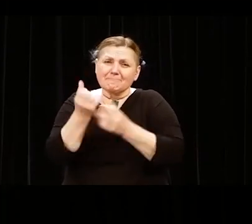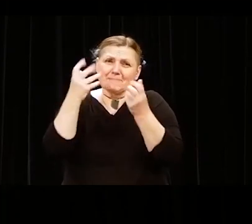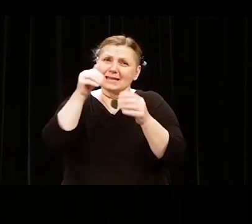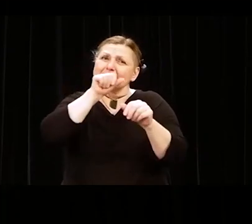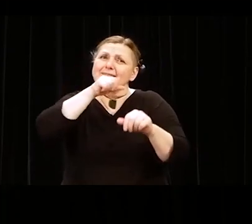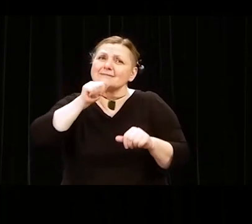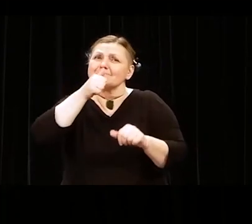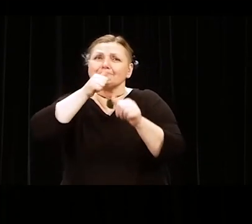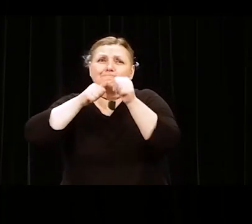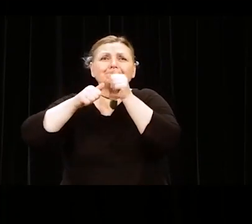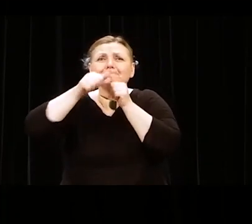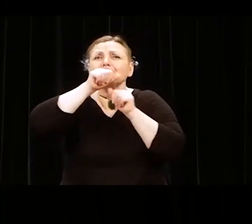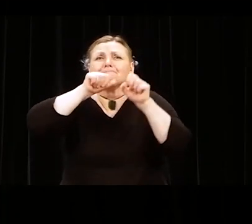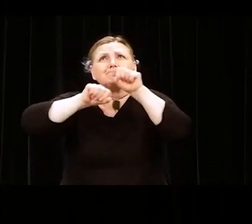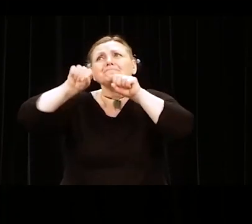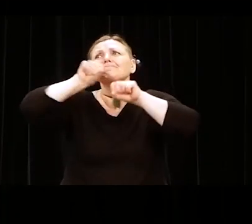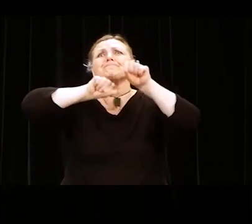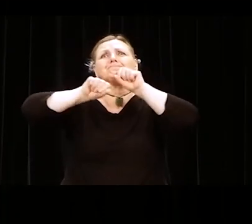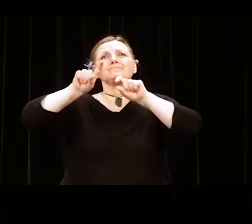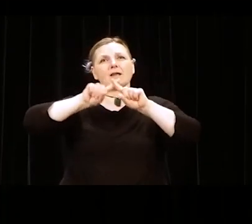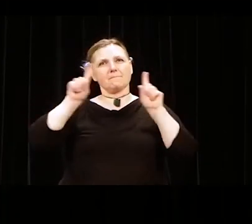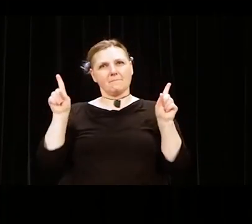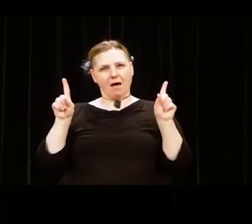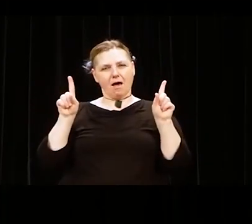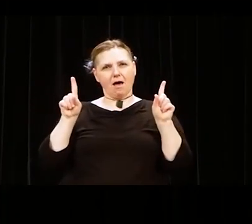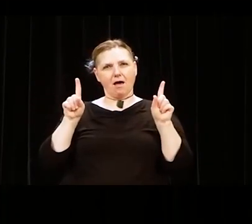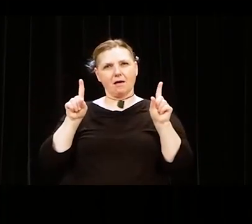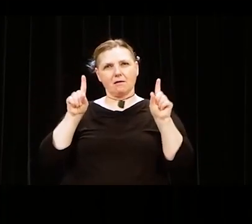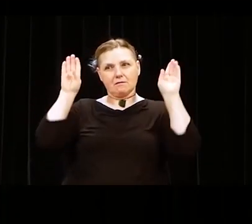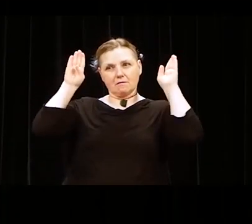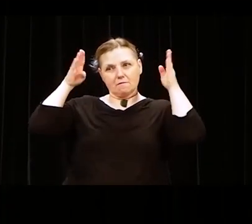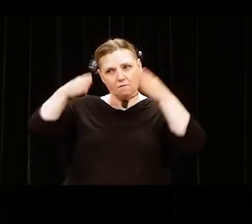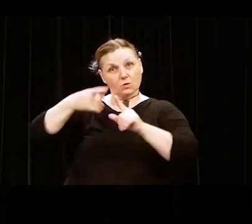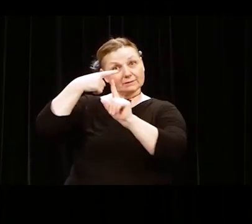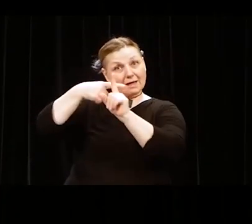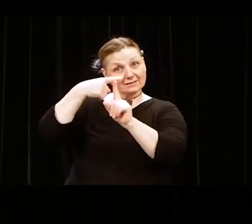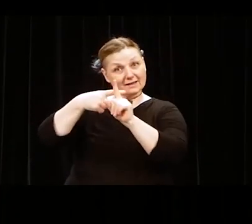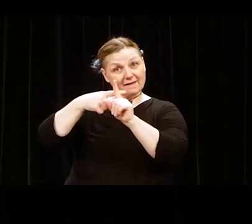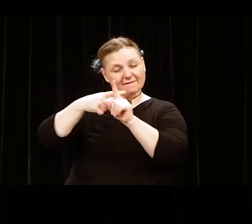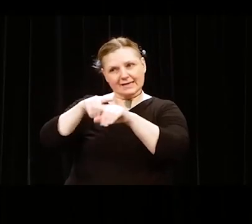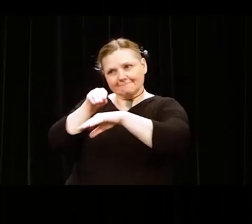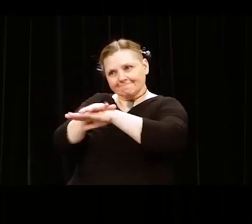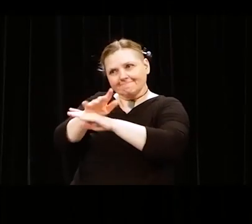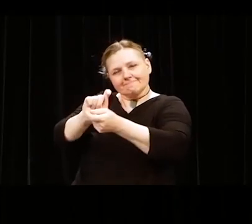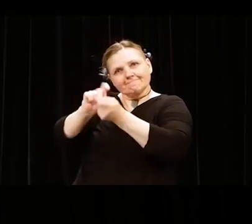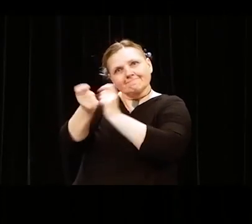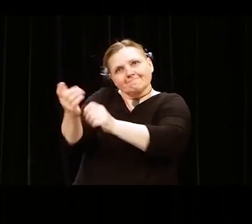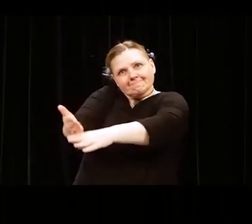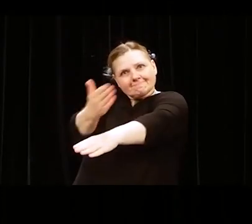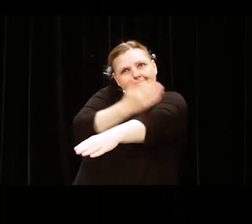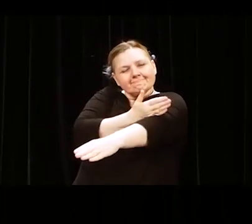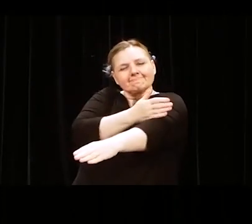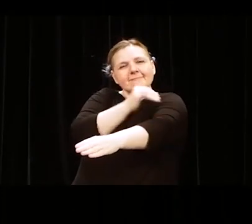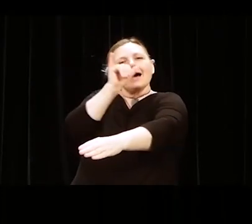makes it worthwhile. So. To the graduates of 2020 and 2021.